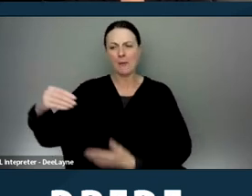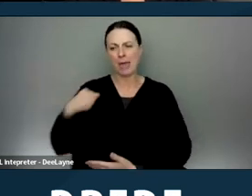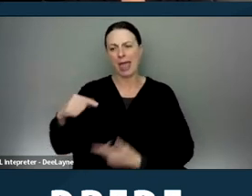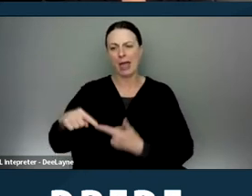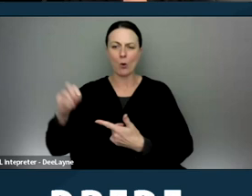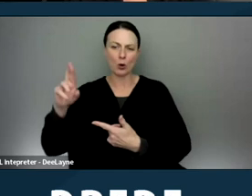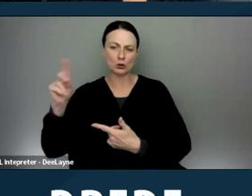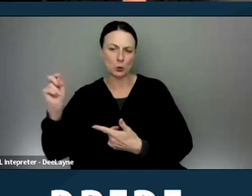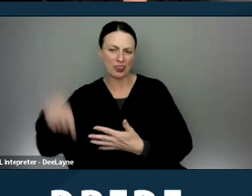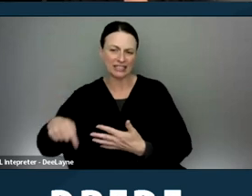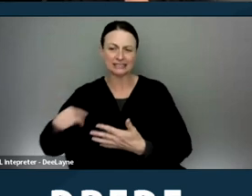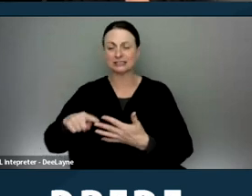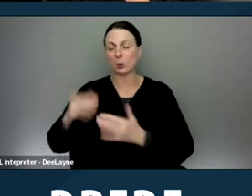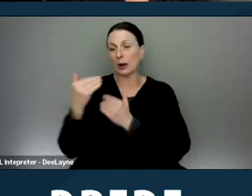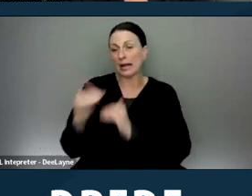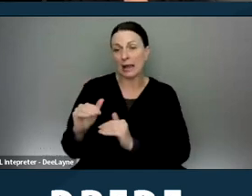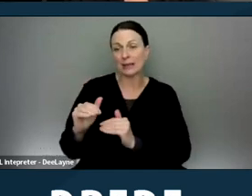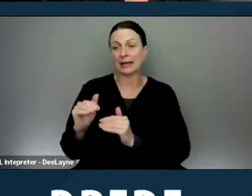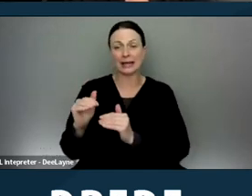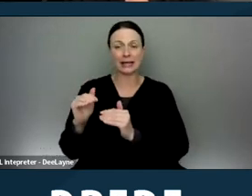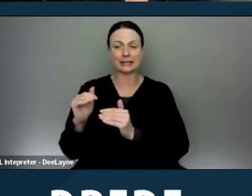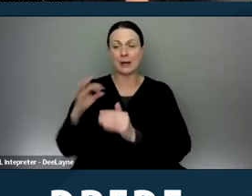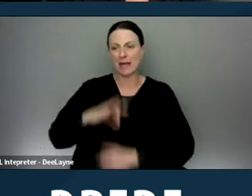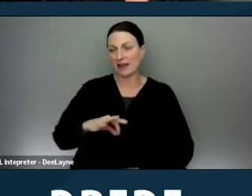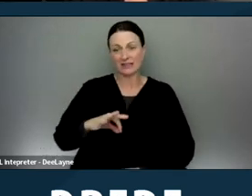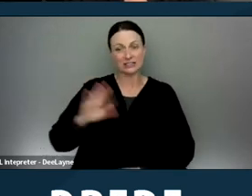or you are limited in the benefits of your housing.